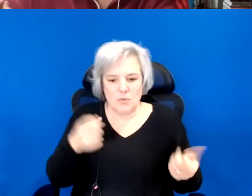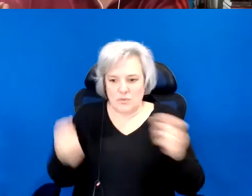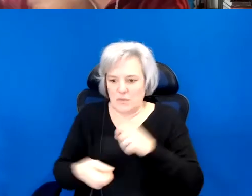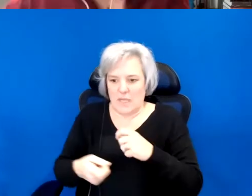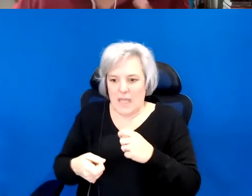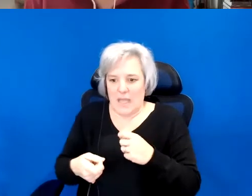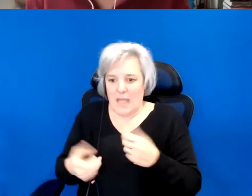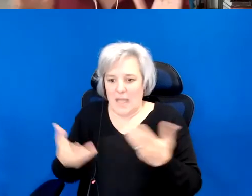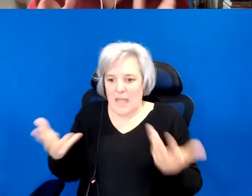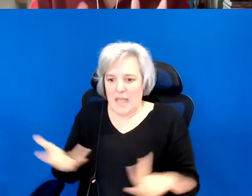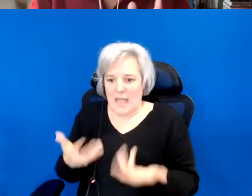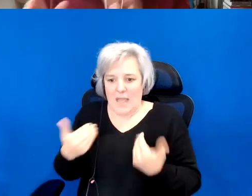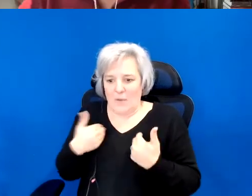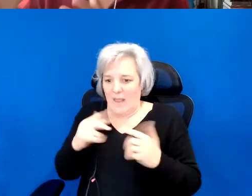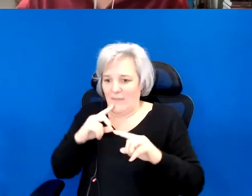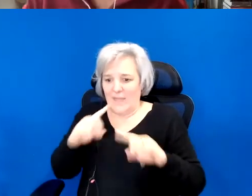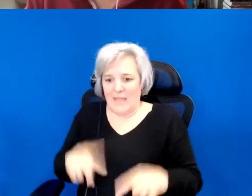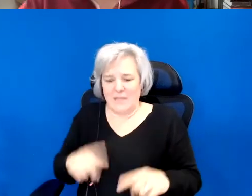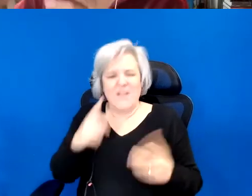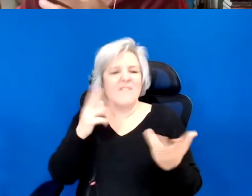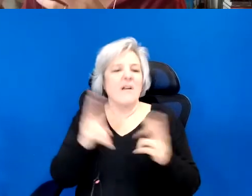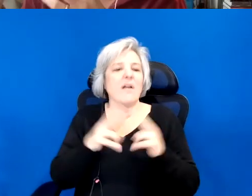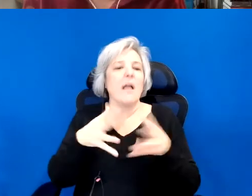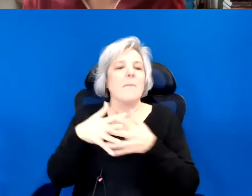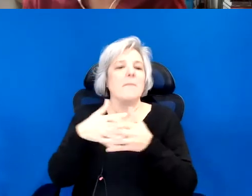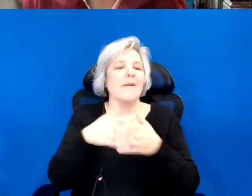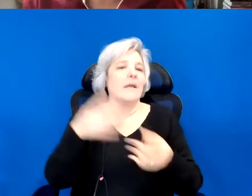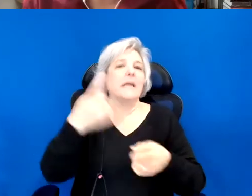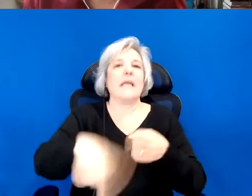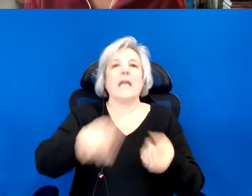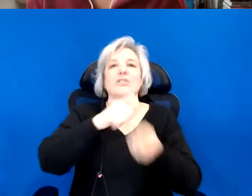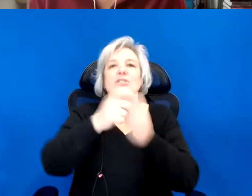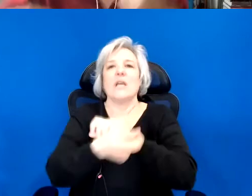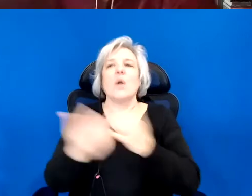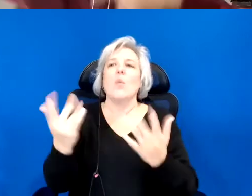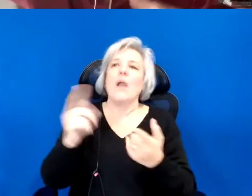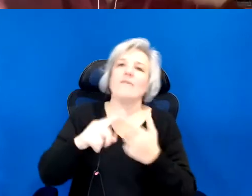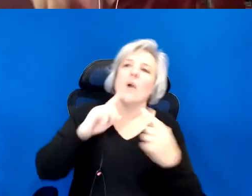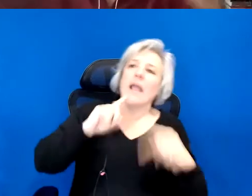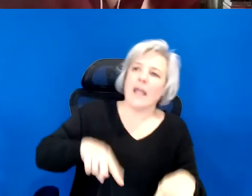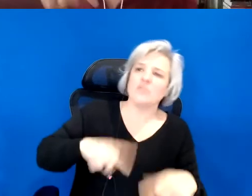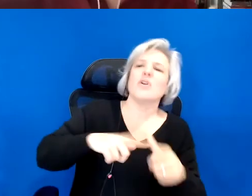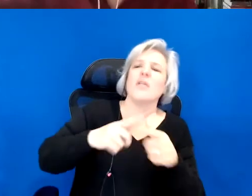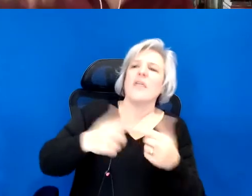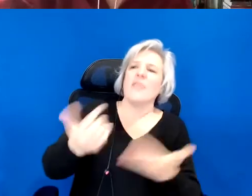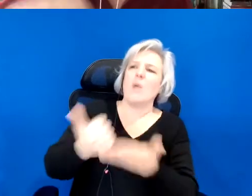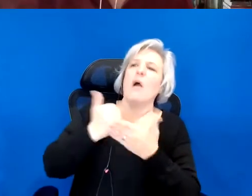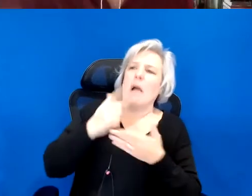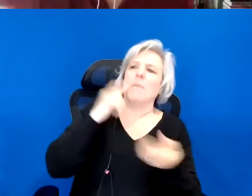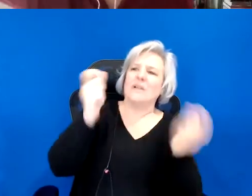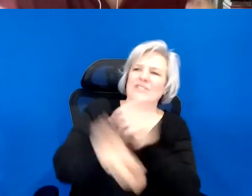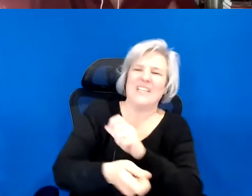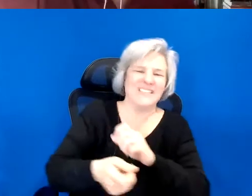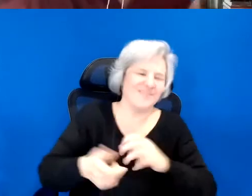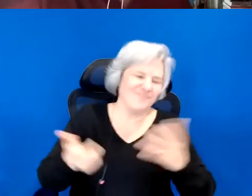And it is so American to say we can't change anything until we have the answers. And I mean both Americas, so you Nais are not getting out of.